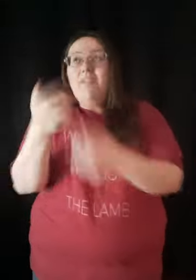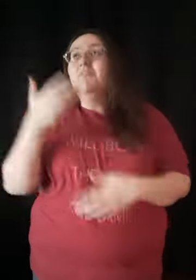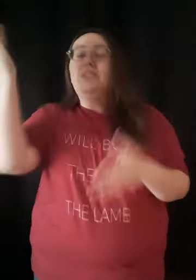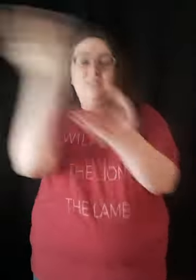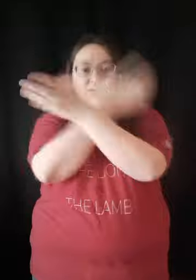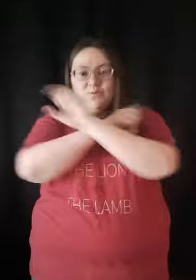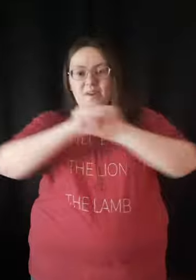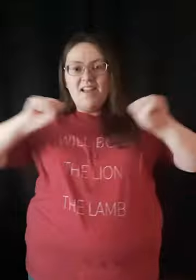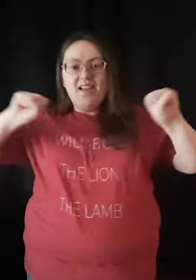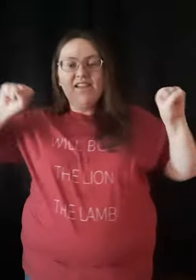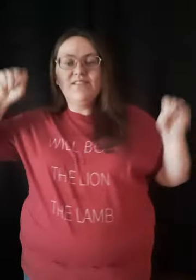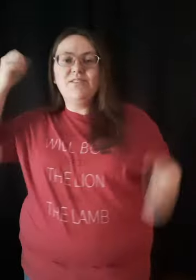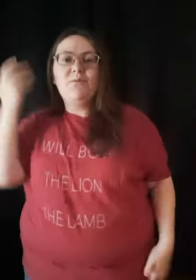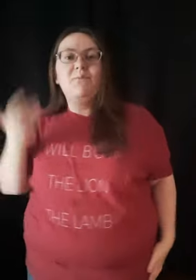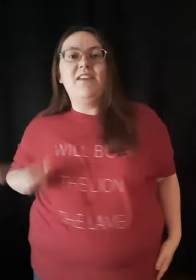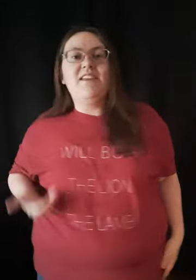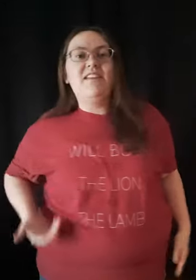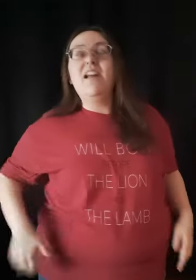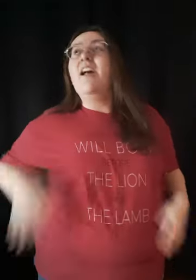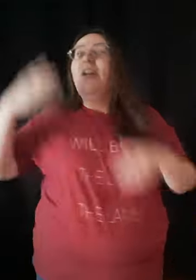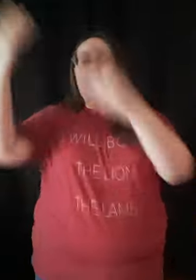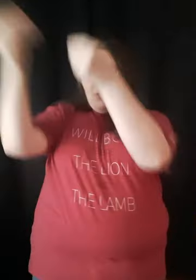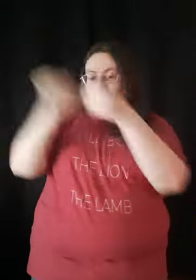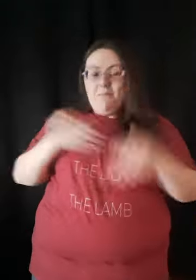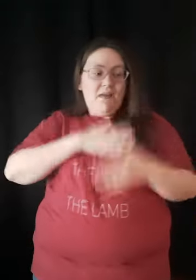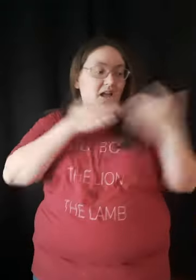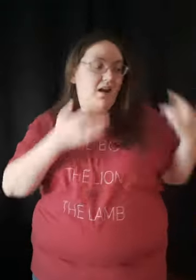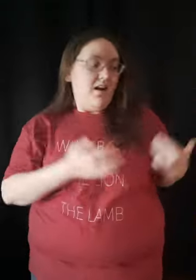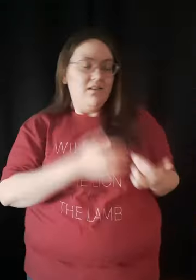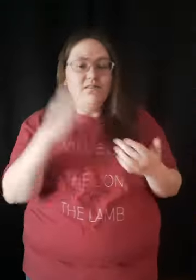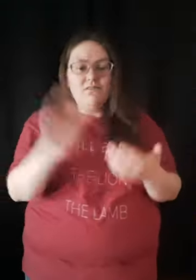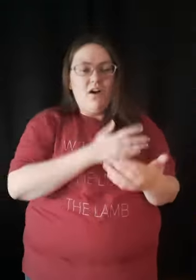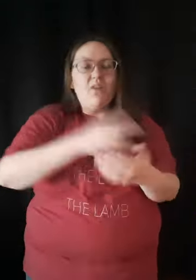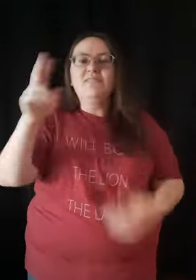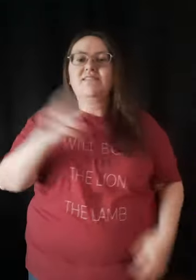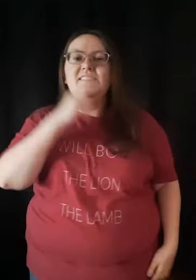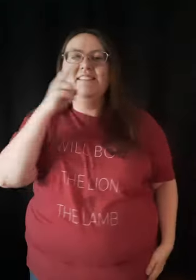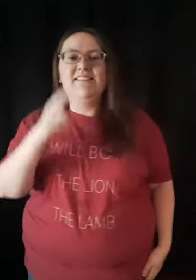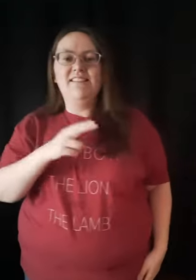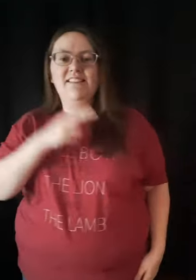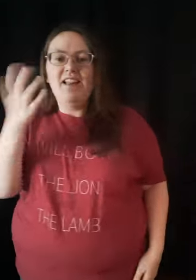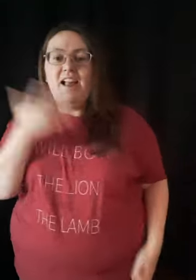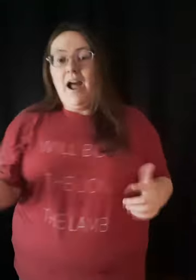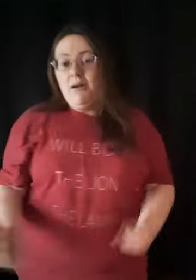Ever since You rescued me You gave my heart a song to sing